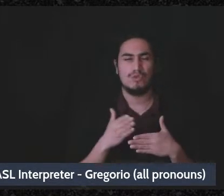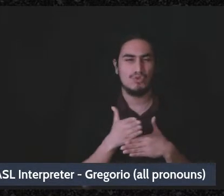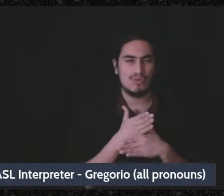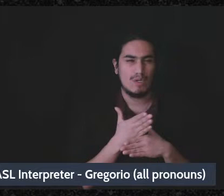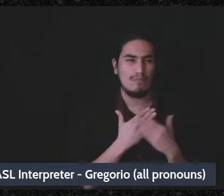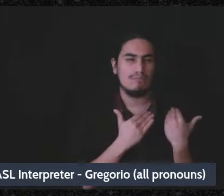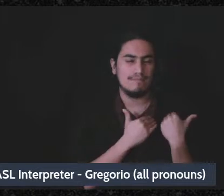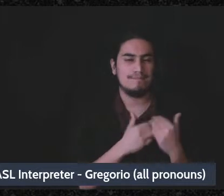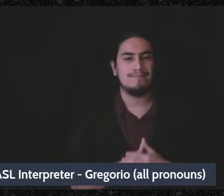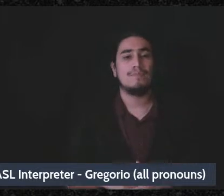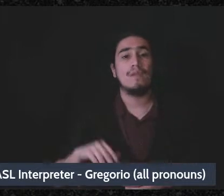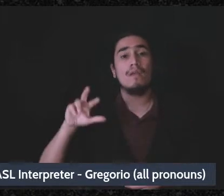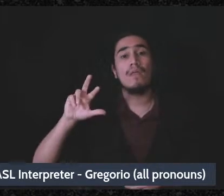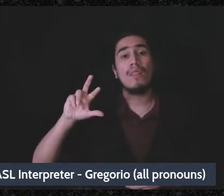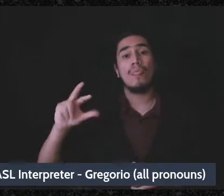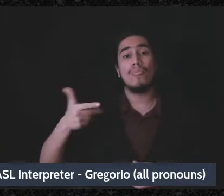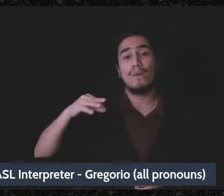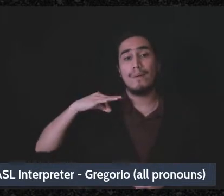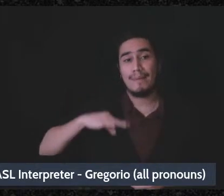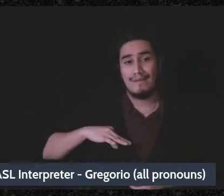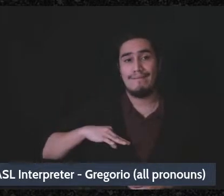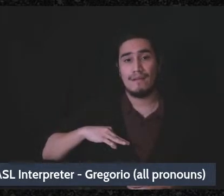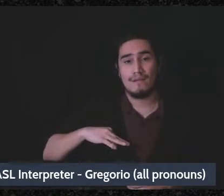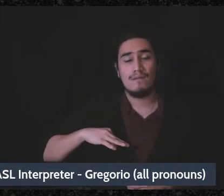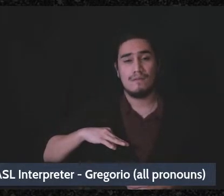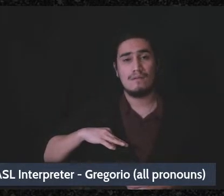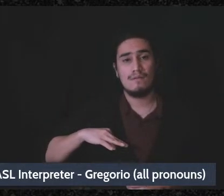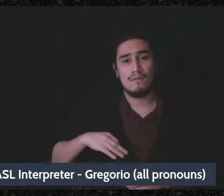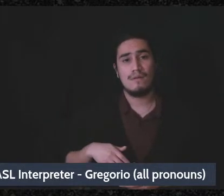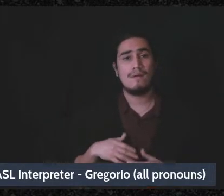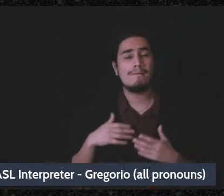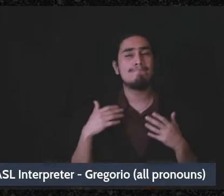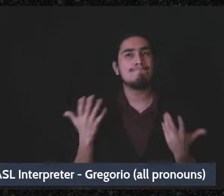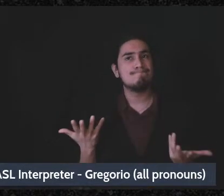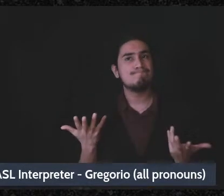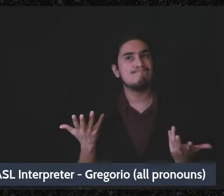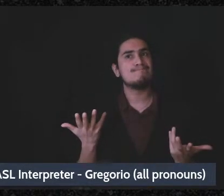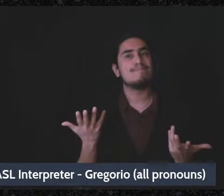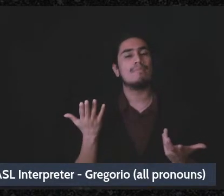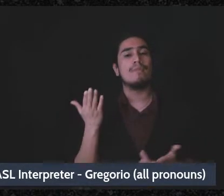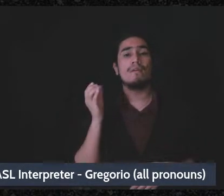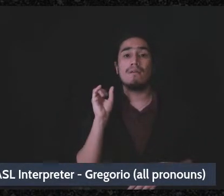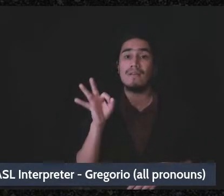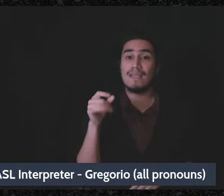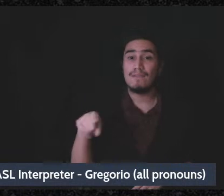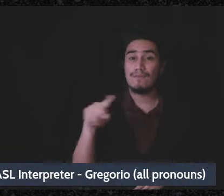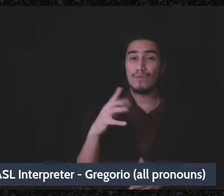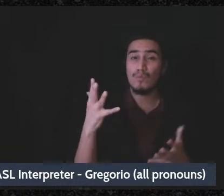The third benefit is that if you want to be declared a 501c3,